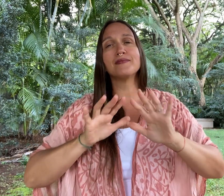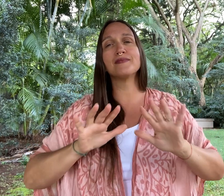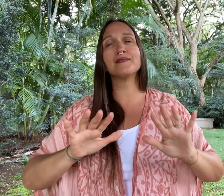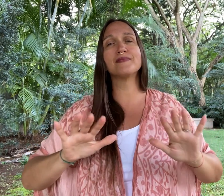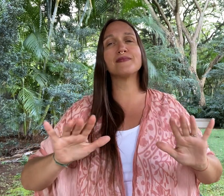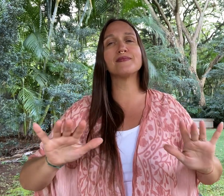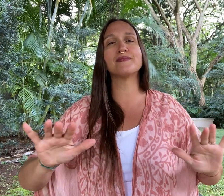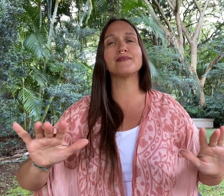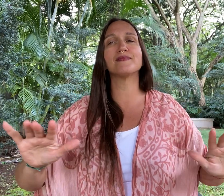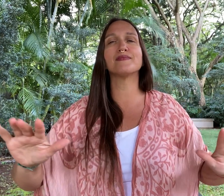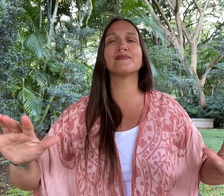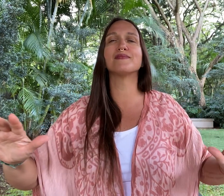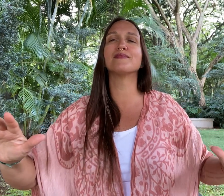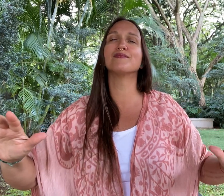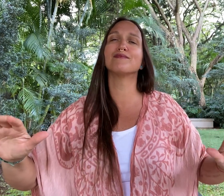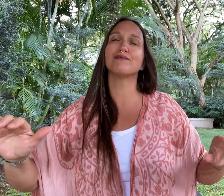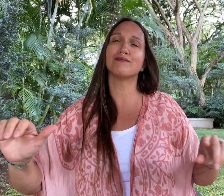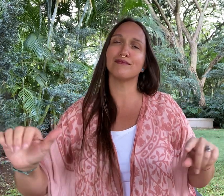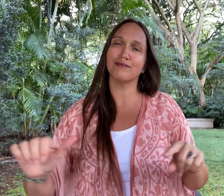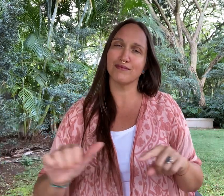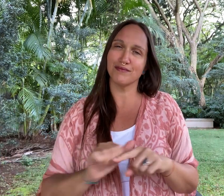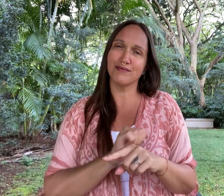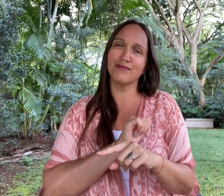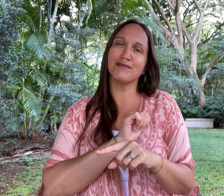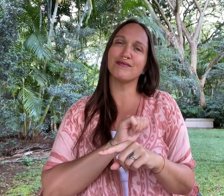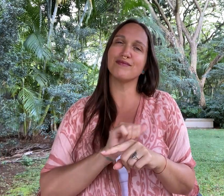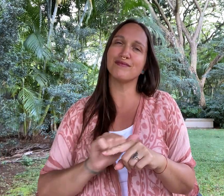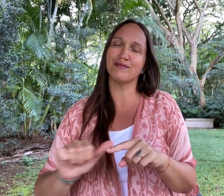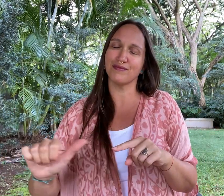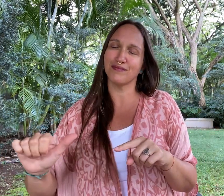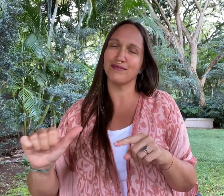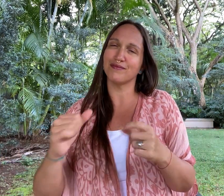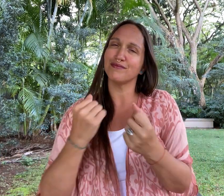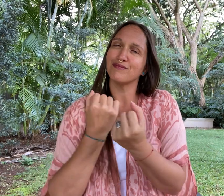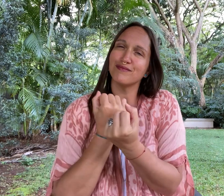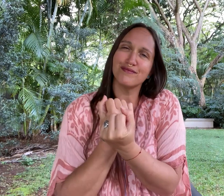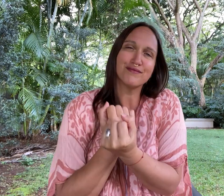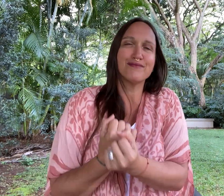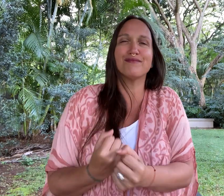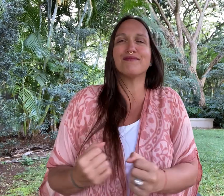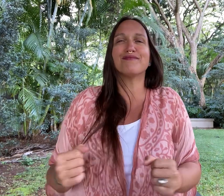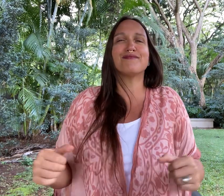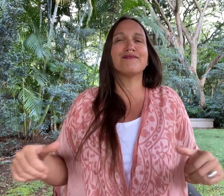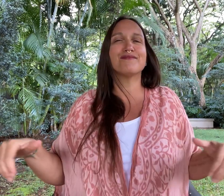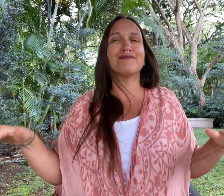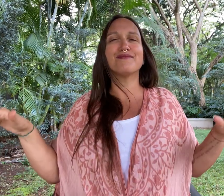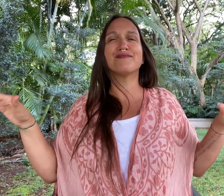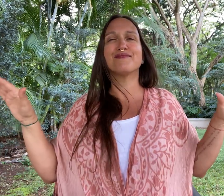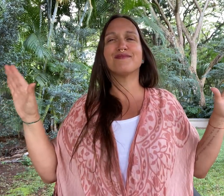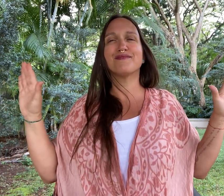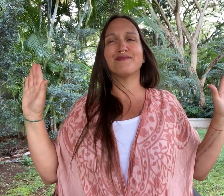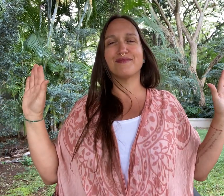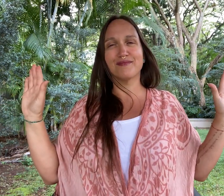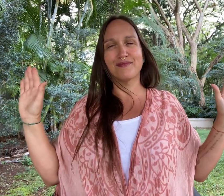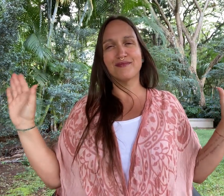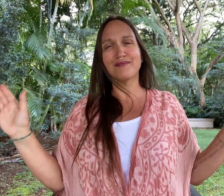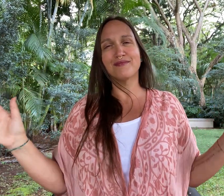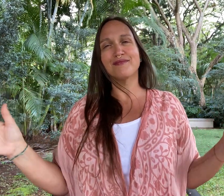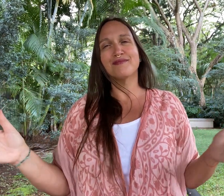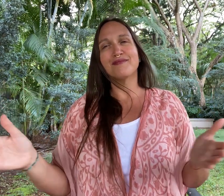Inhale is Exhale. Practice is freedom.